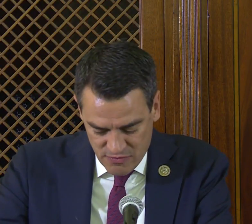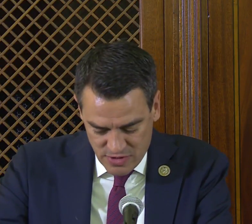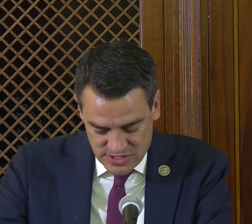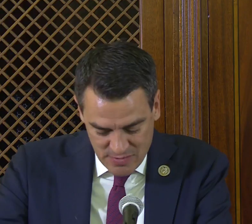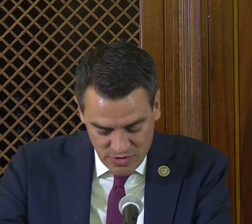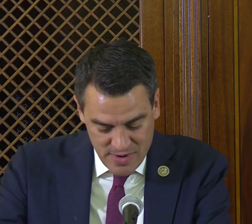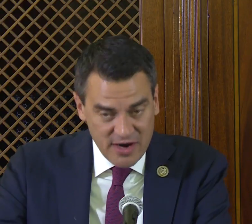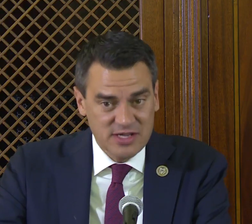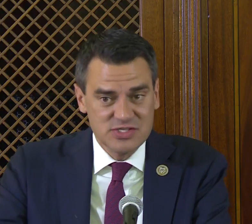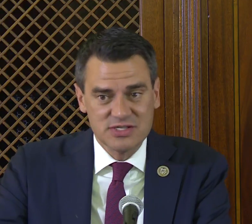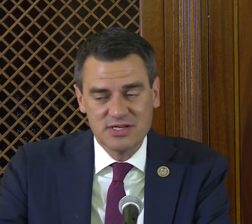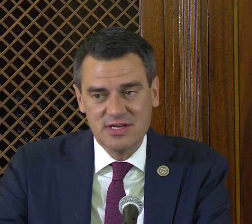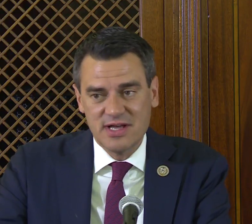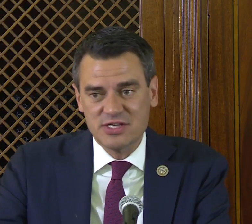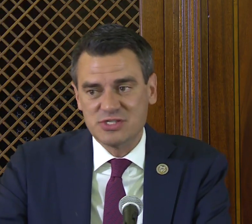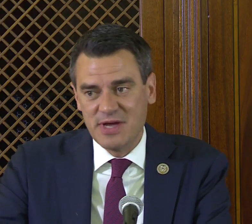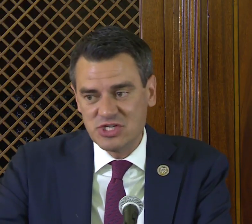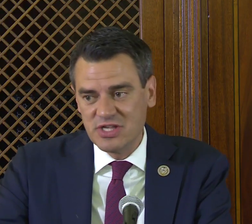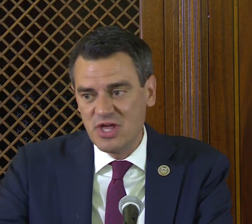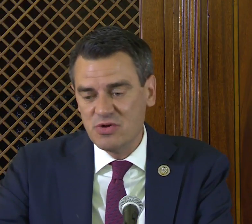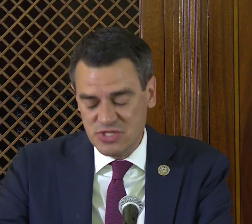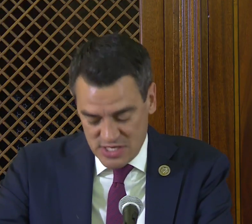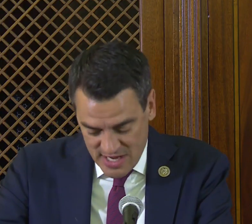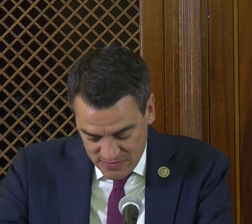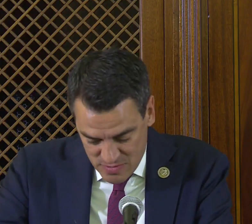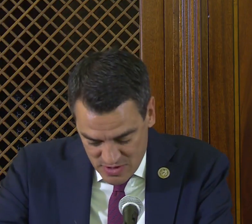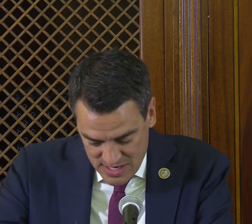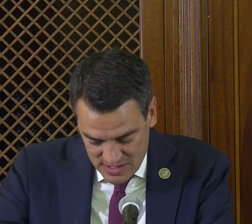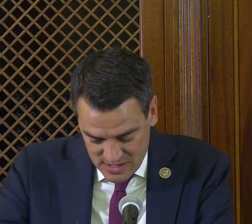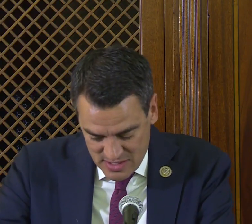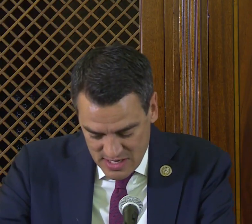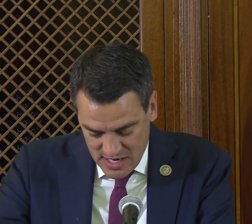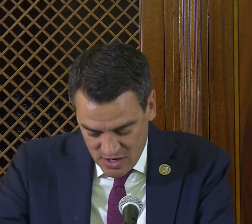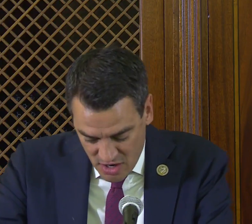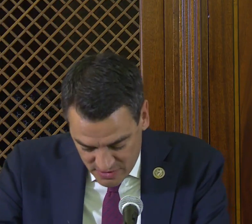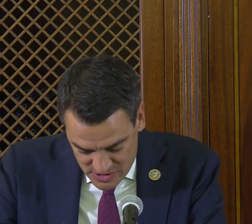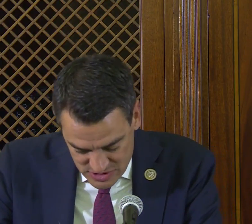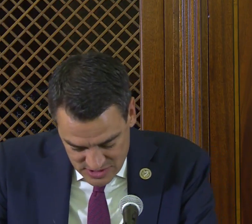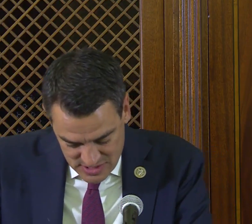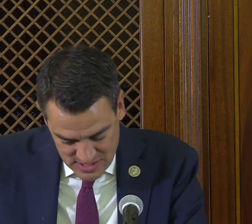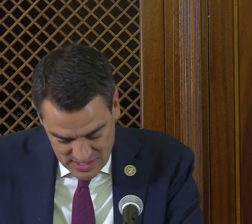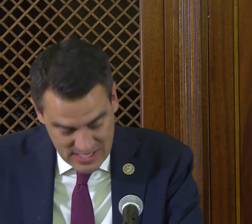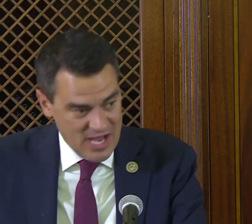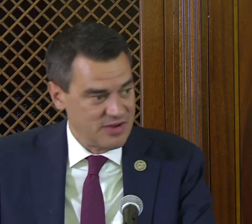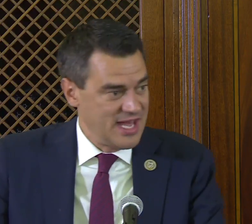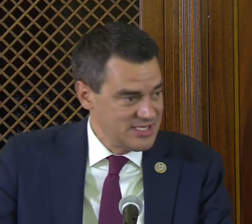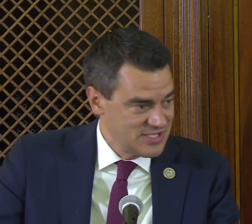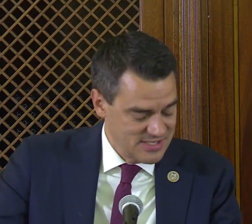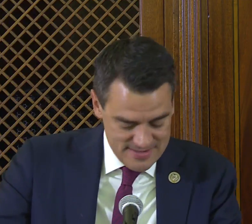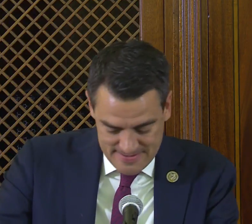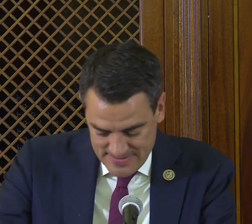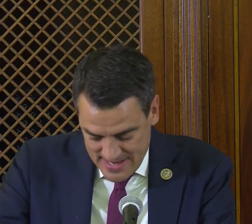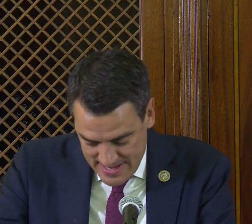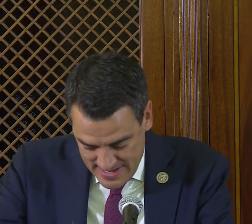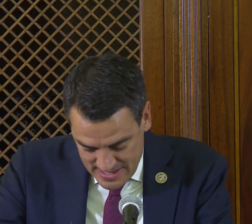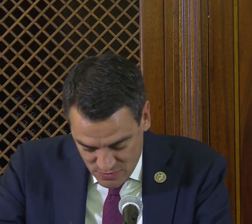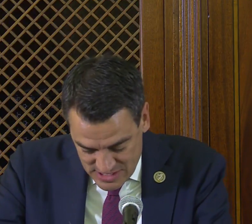for disabled Americans, especially those in the deaf community, in Congress, in Gallaudet and the rest